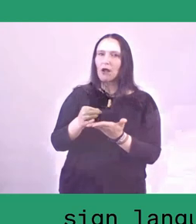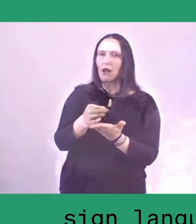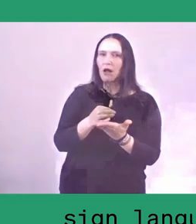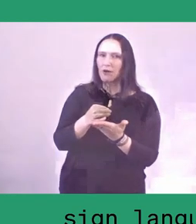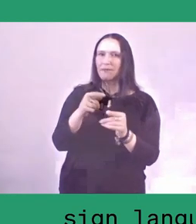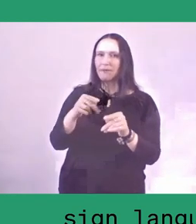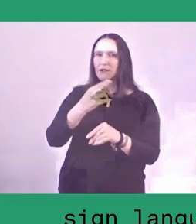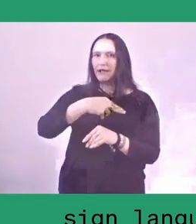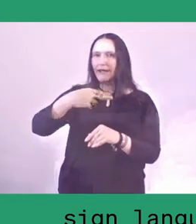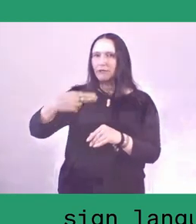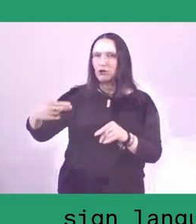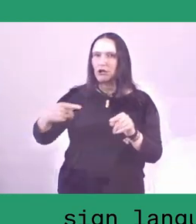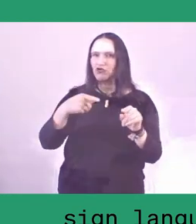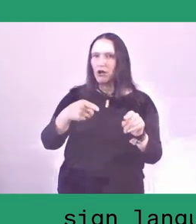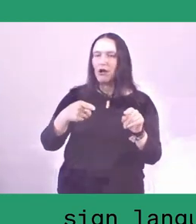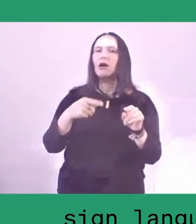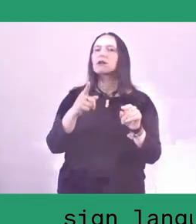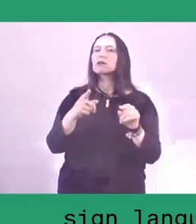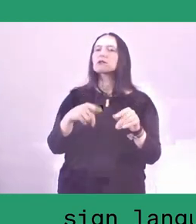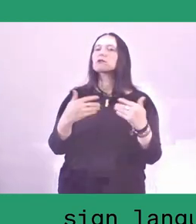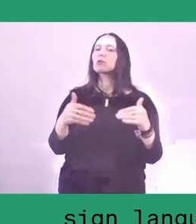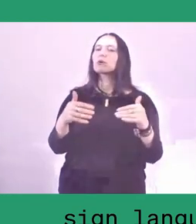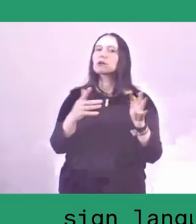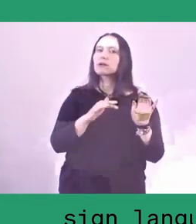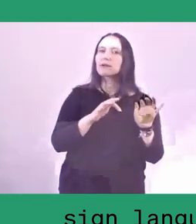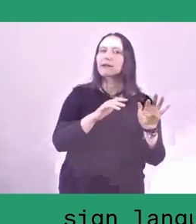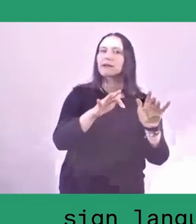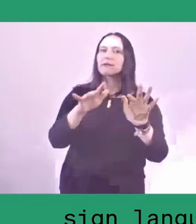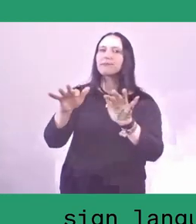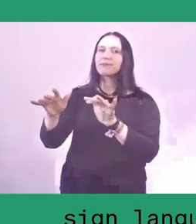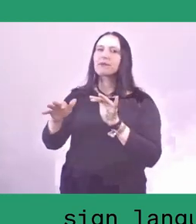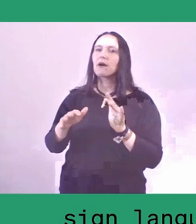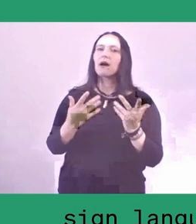has in any way impacted agricultural practices?